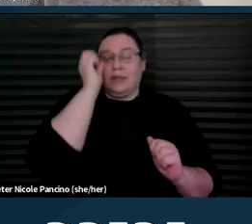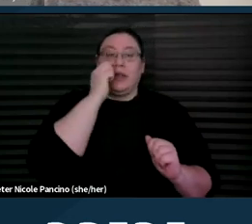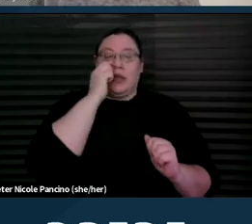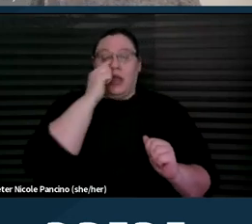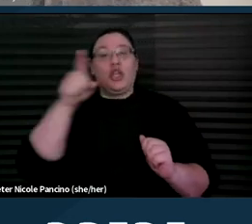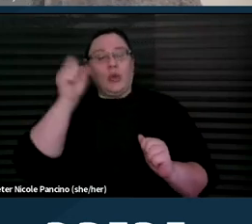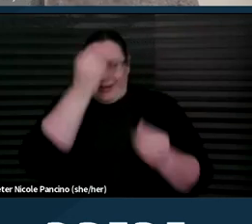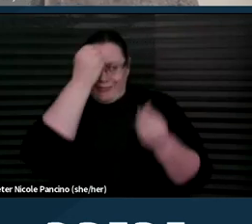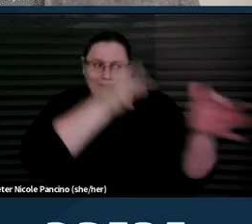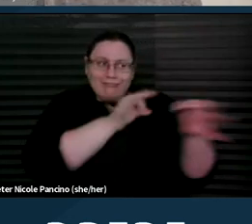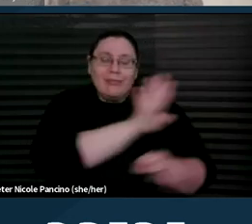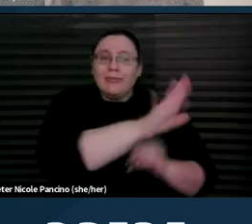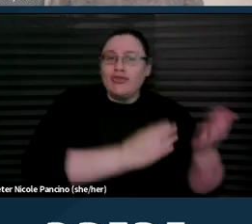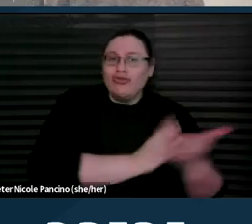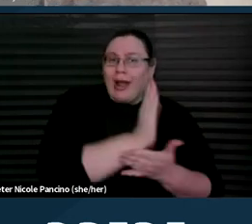and help facilitate their access to care.